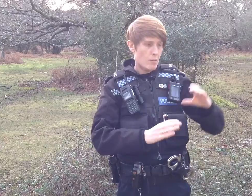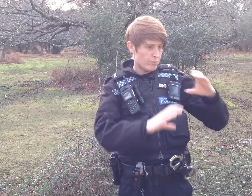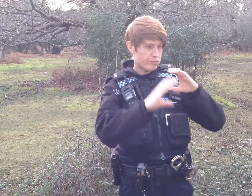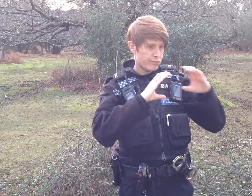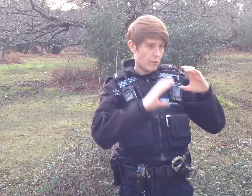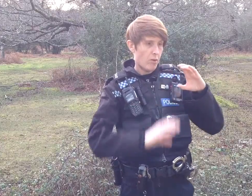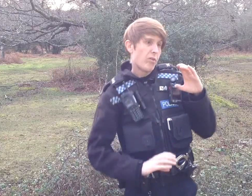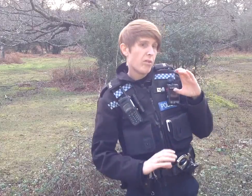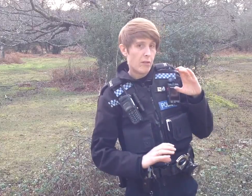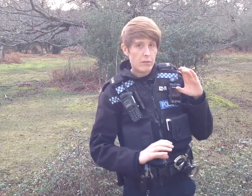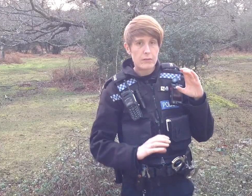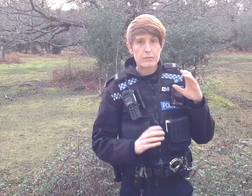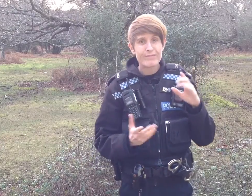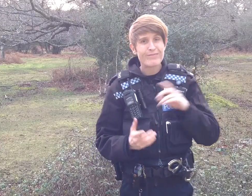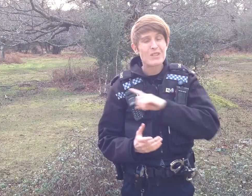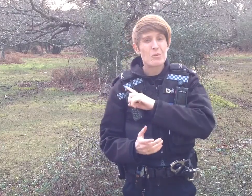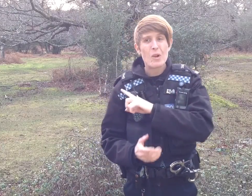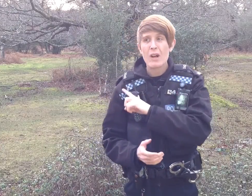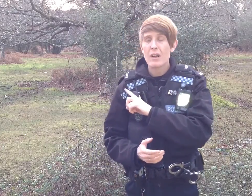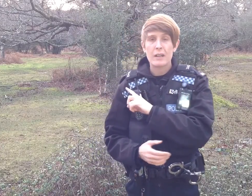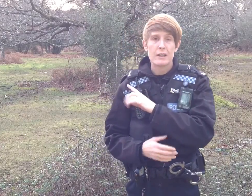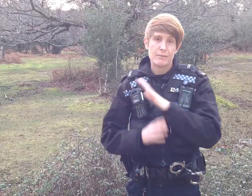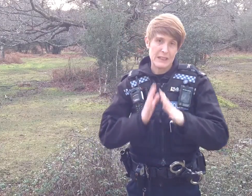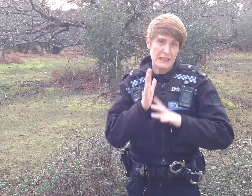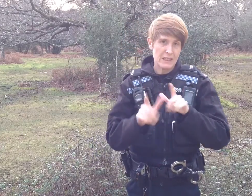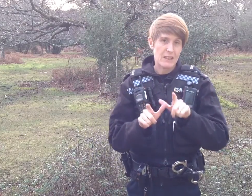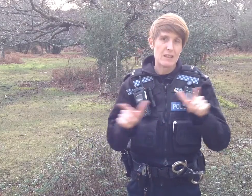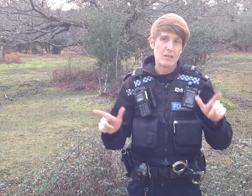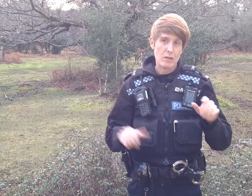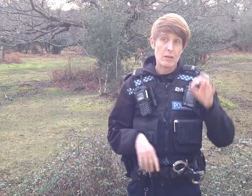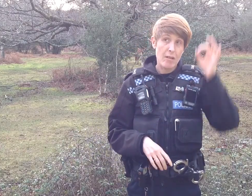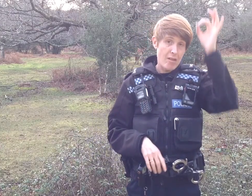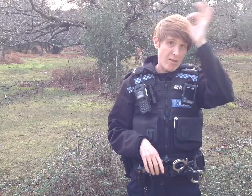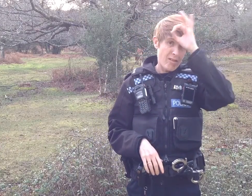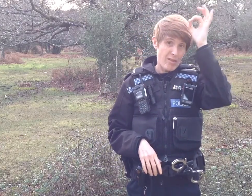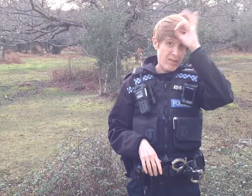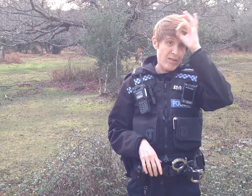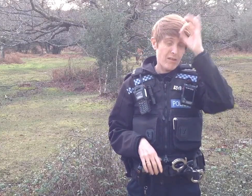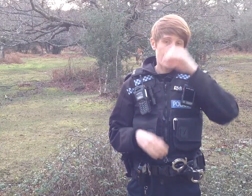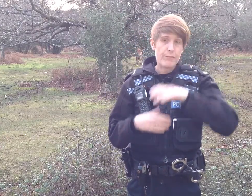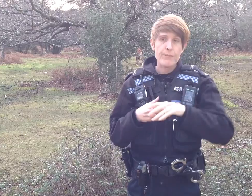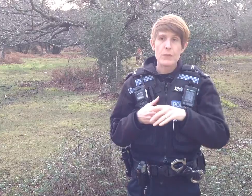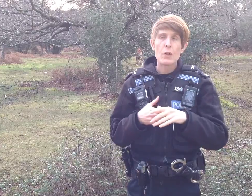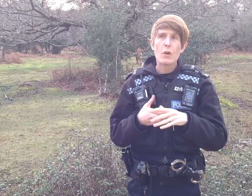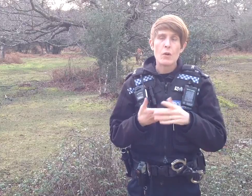the communication between us would fail because I didn't know any Sign Language.